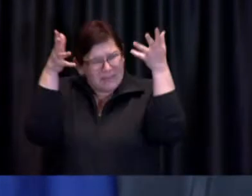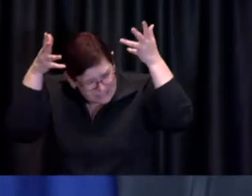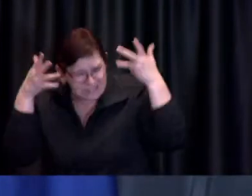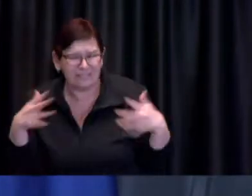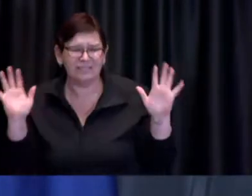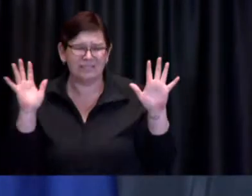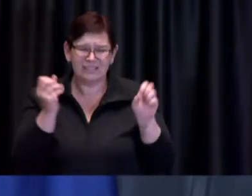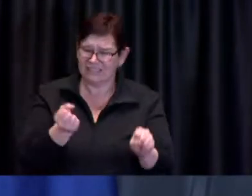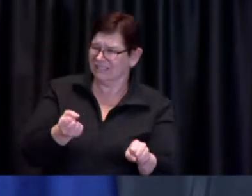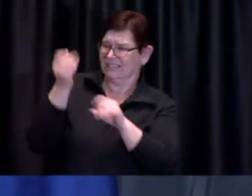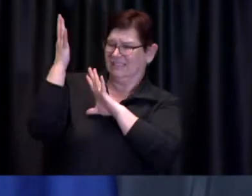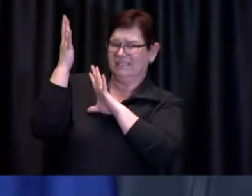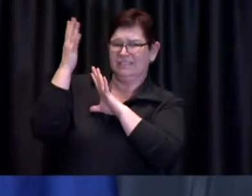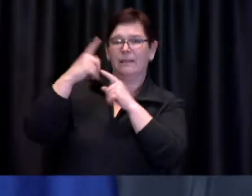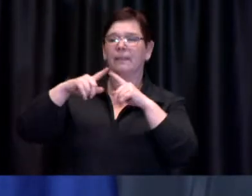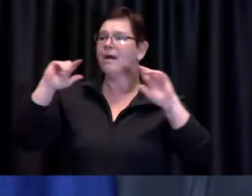let alone what we do when we get there.